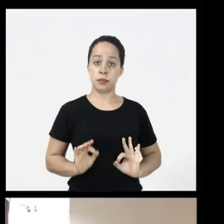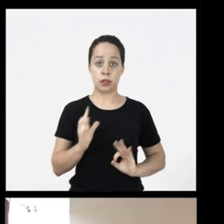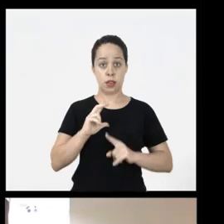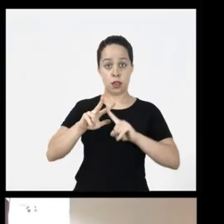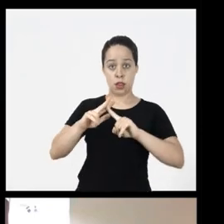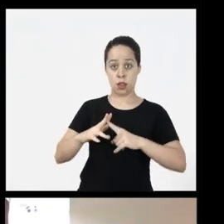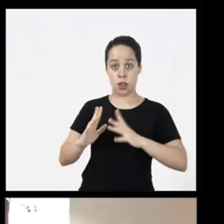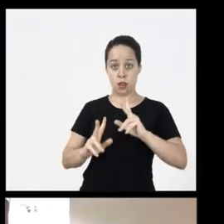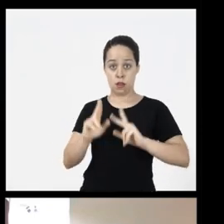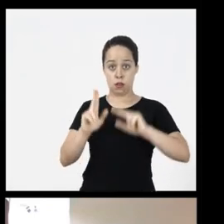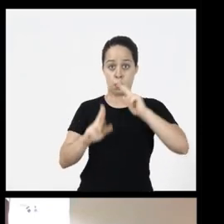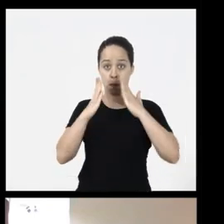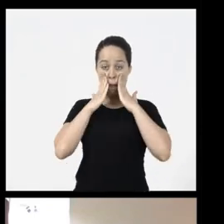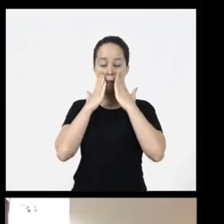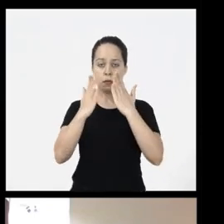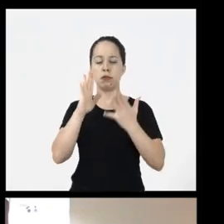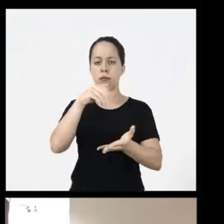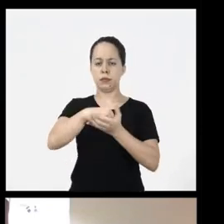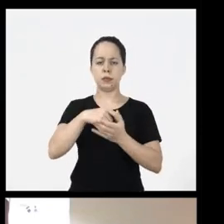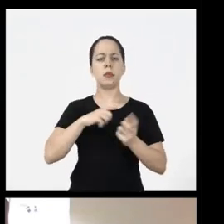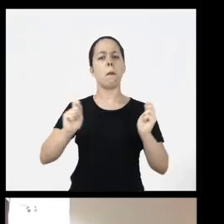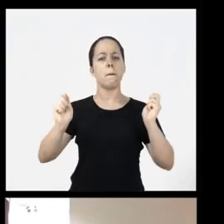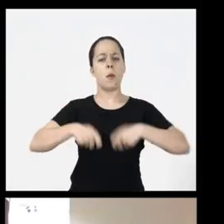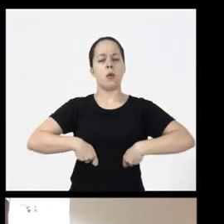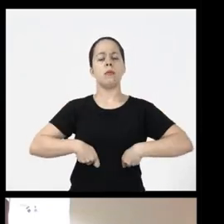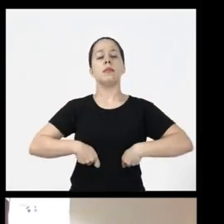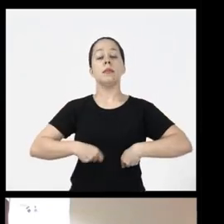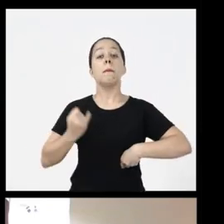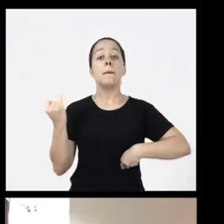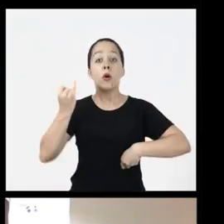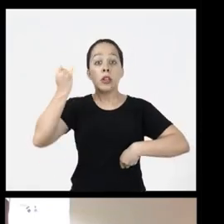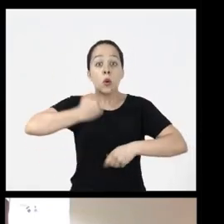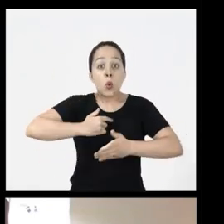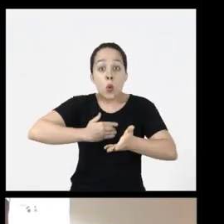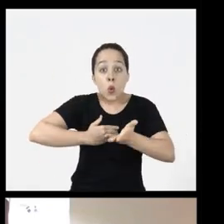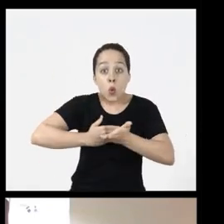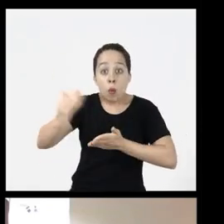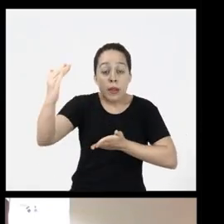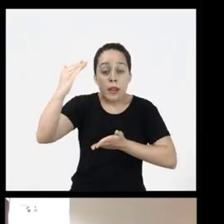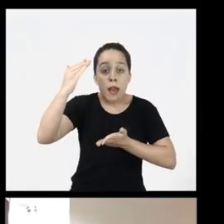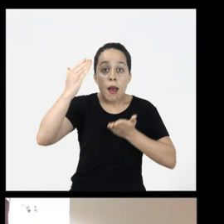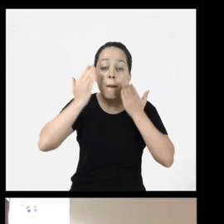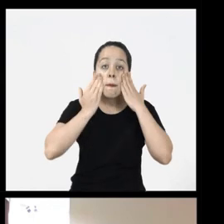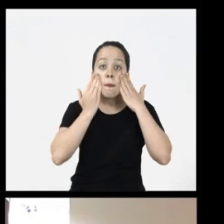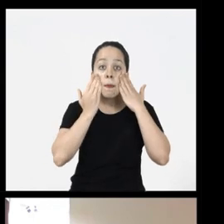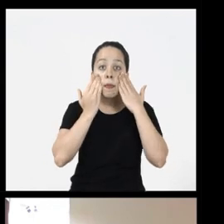editors and offer me this possibility it is important that when I start a presentation